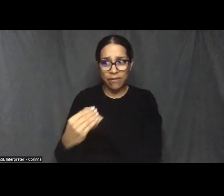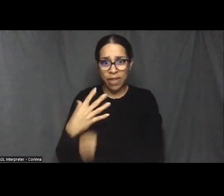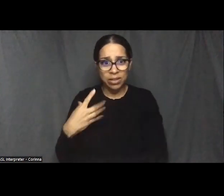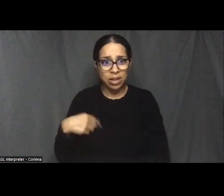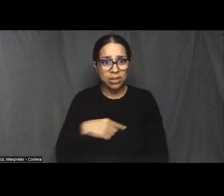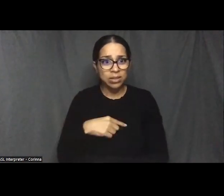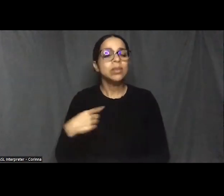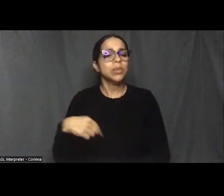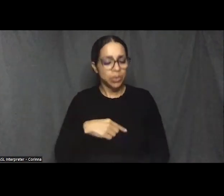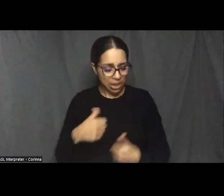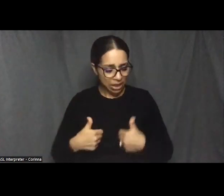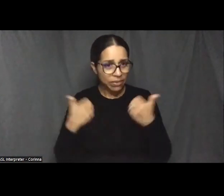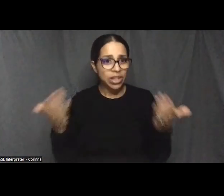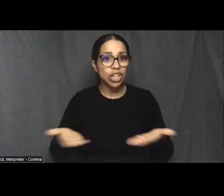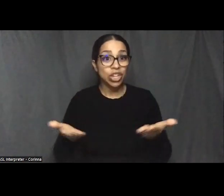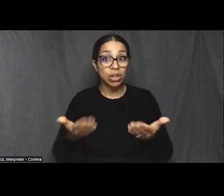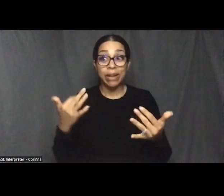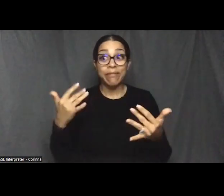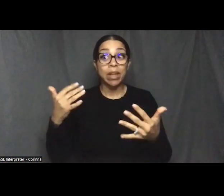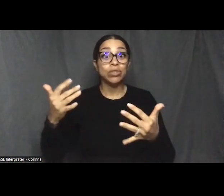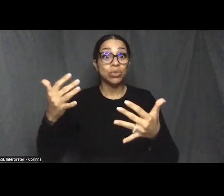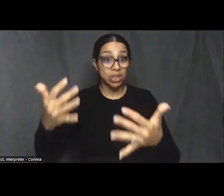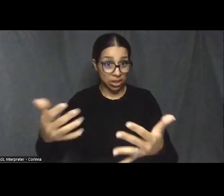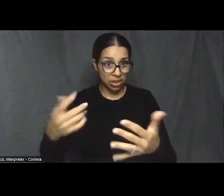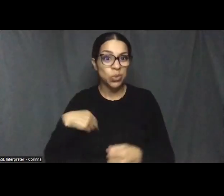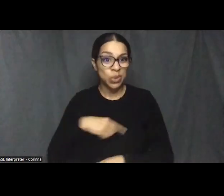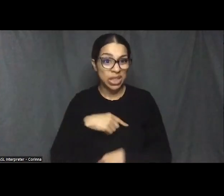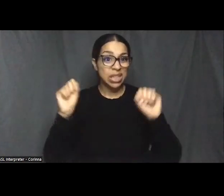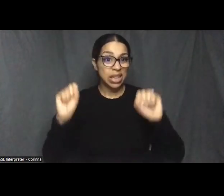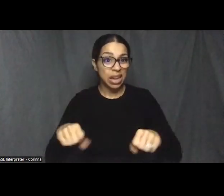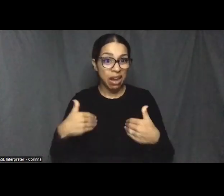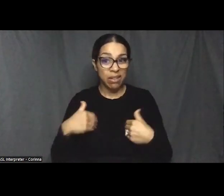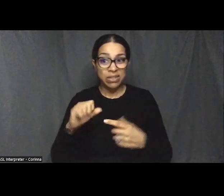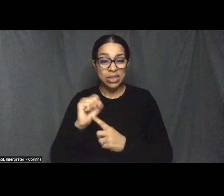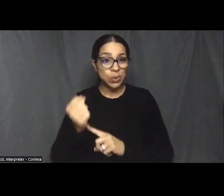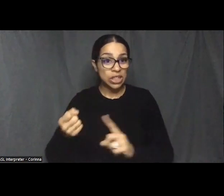we can be in a very dire situation with the environment.